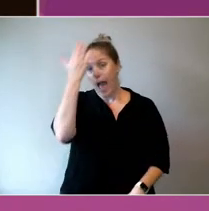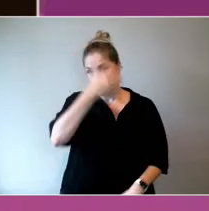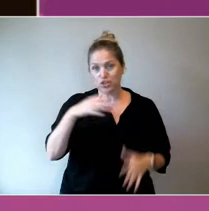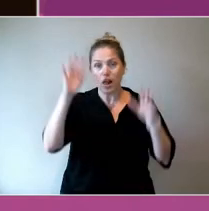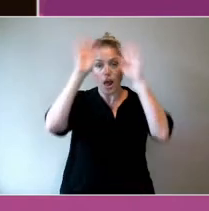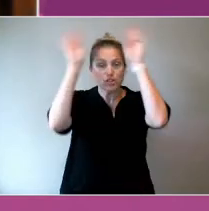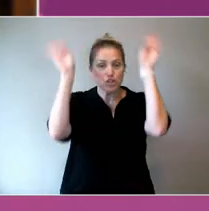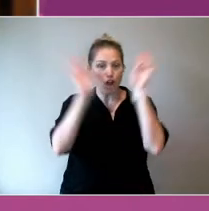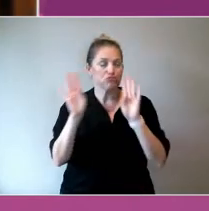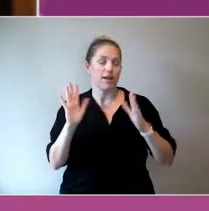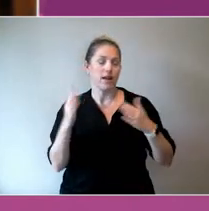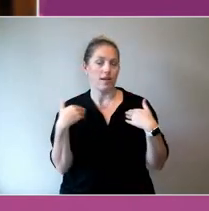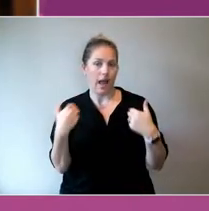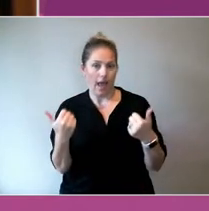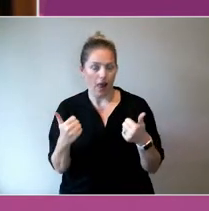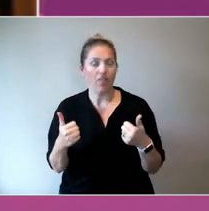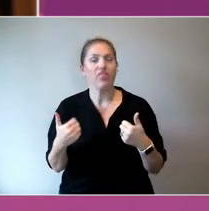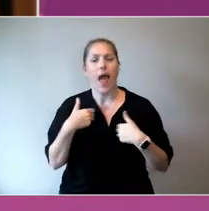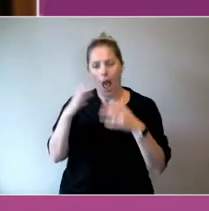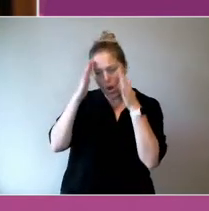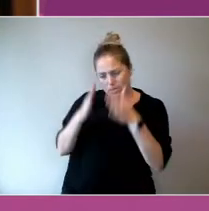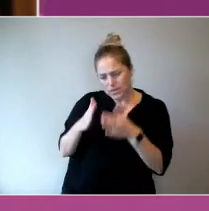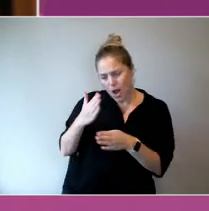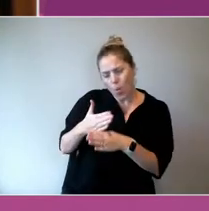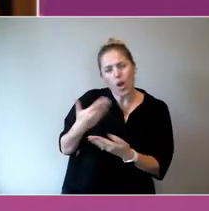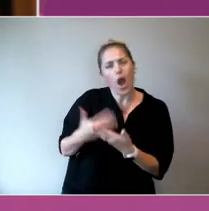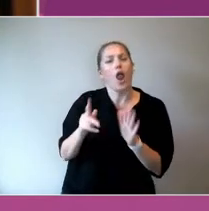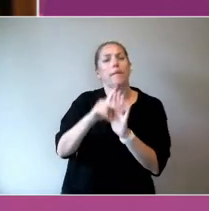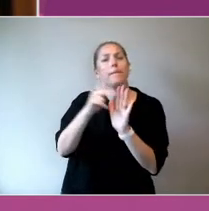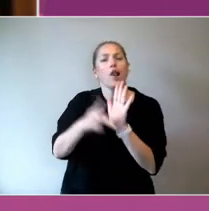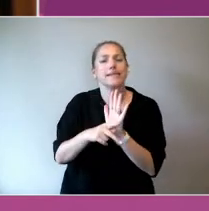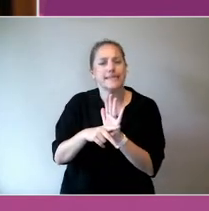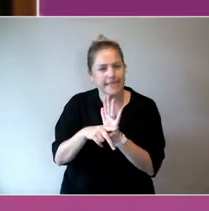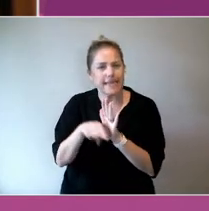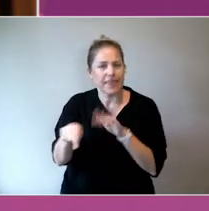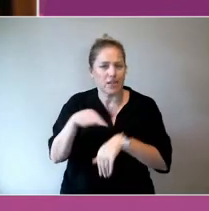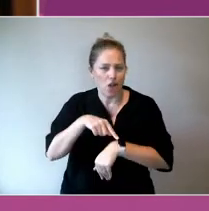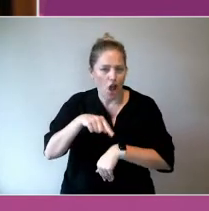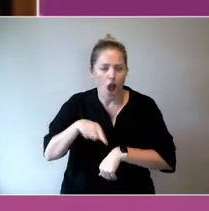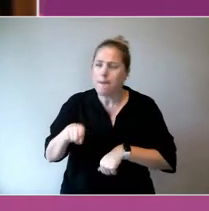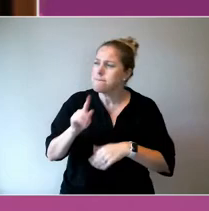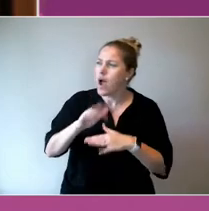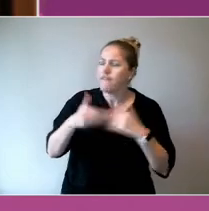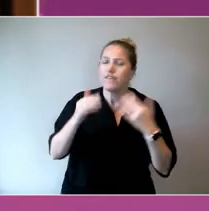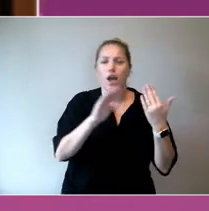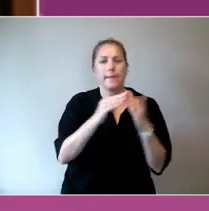it was a policy position around, it might have been community health, and I asked about